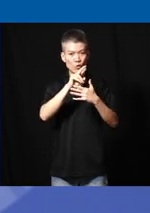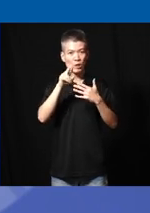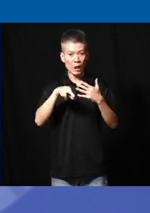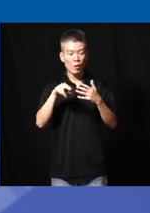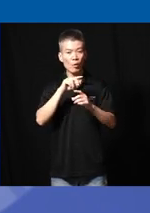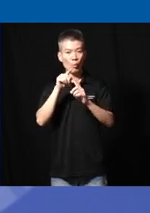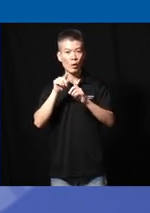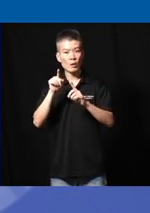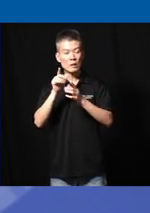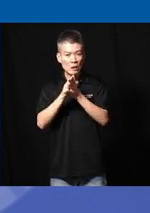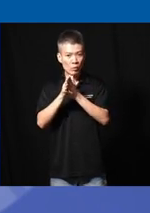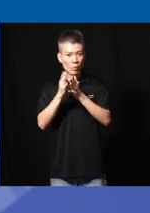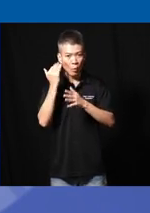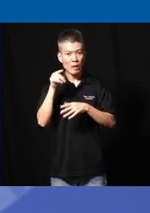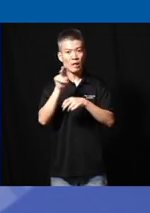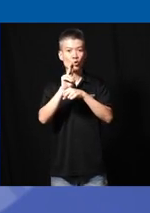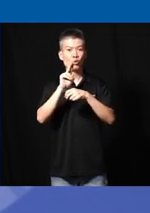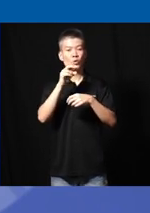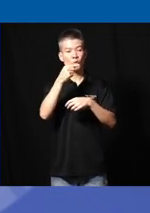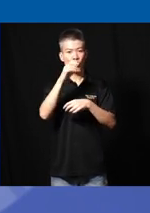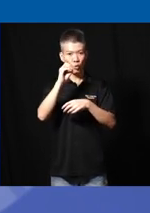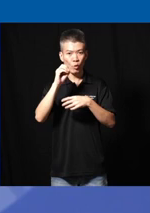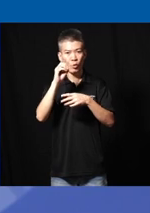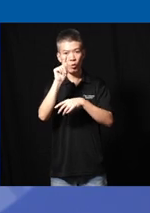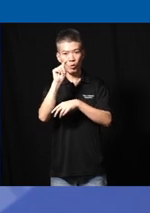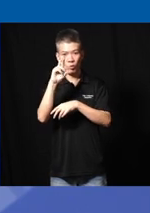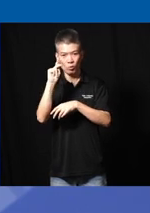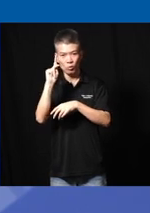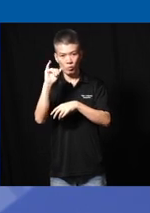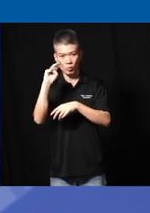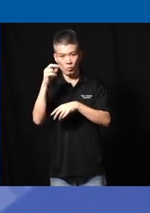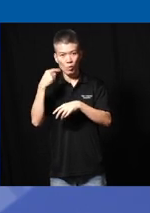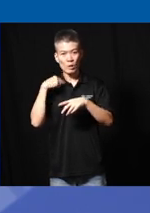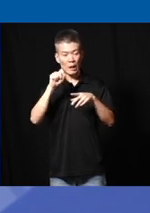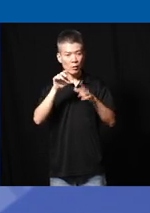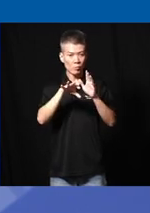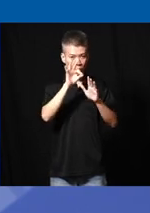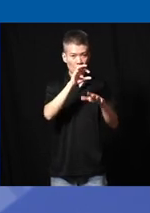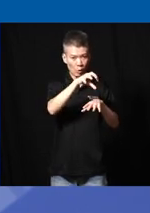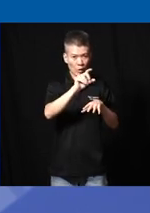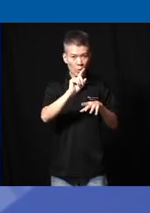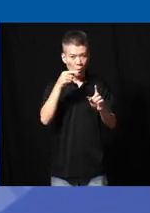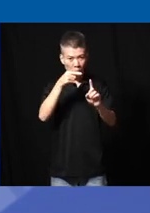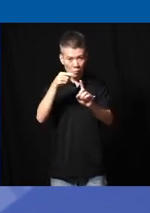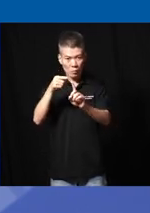is also interesting because they Ed geotagging so we were able to locate and pinpoint uh each